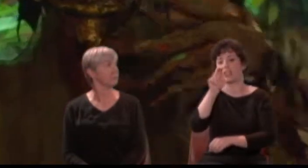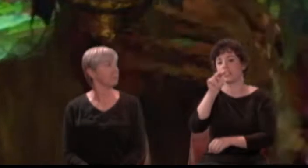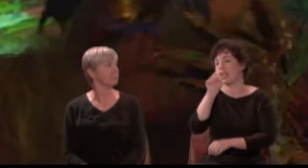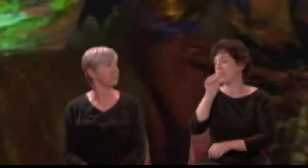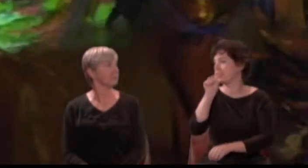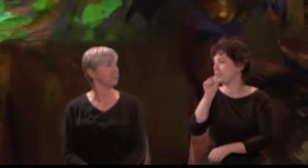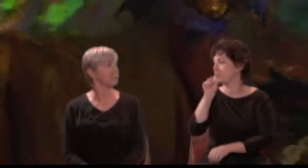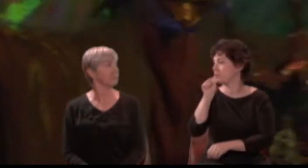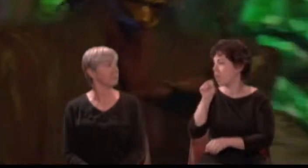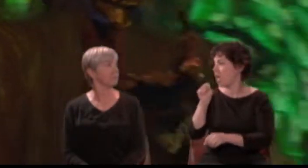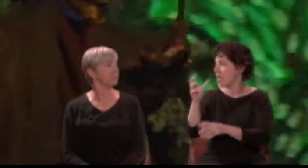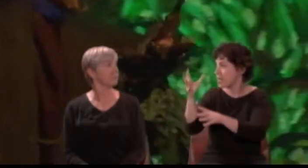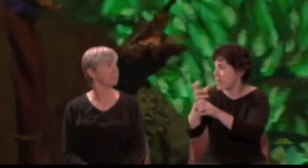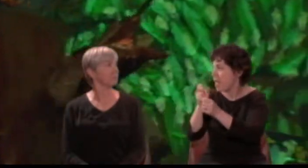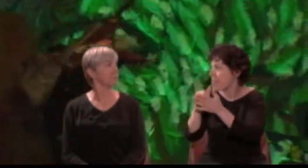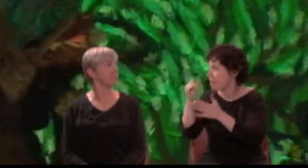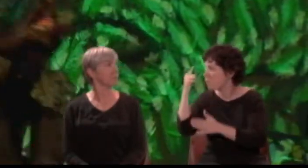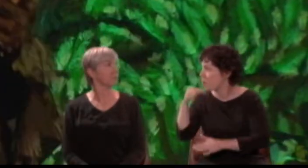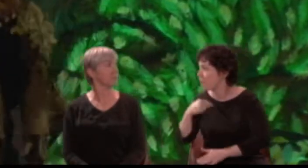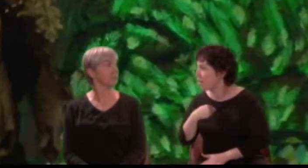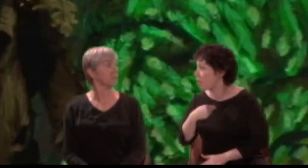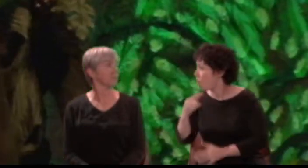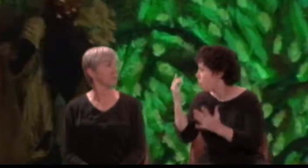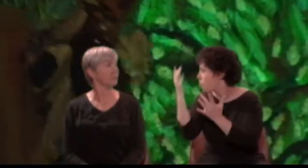The juice of it, on sleeping eyelids laid,